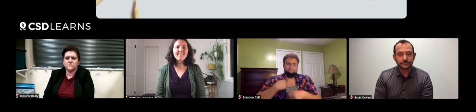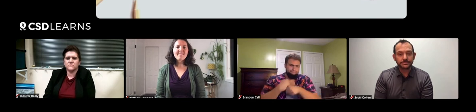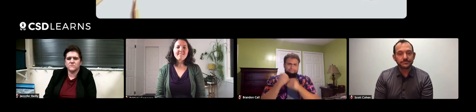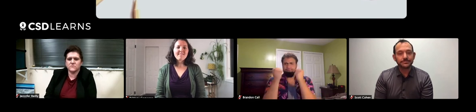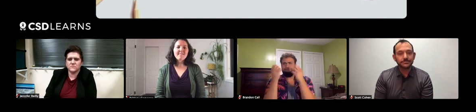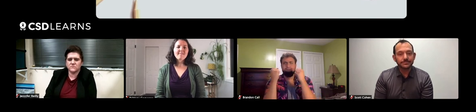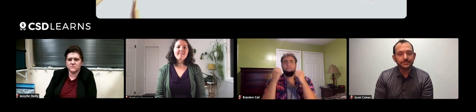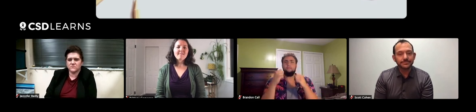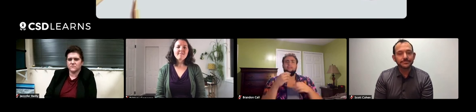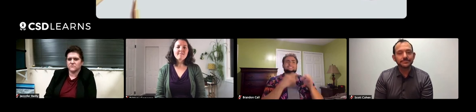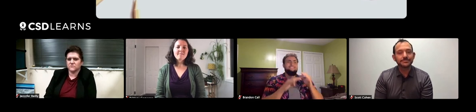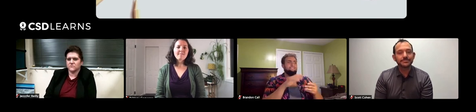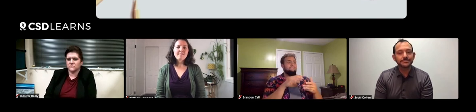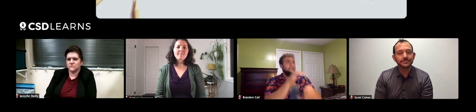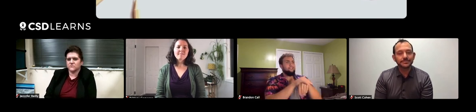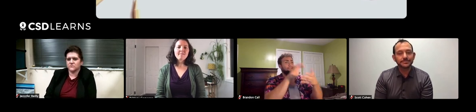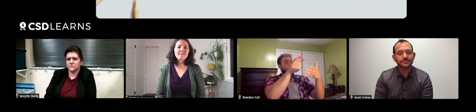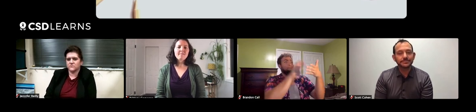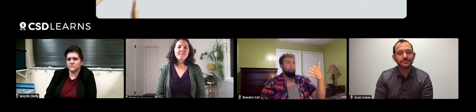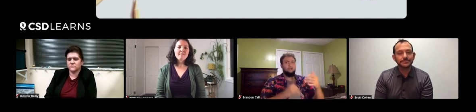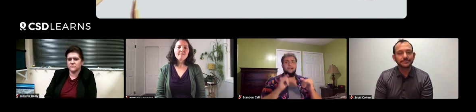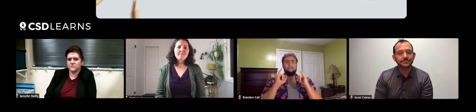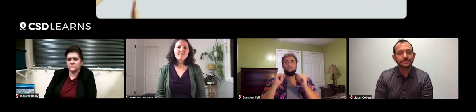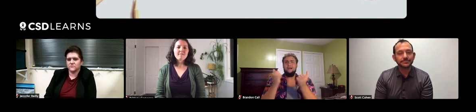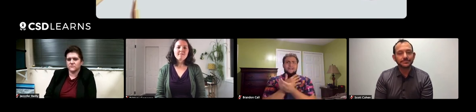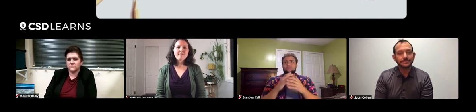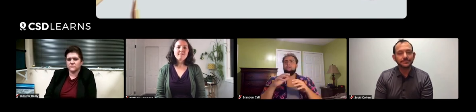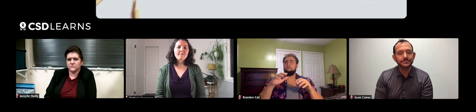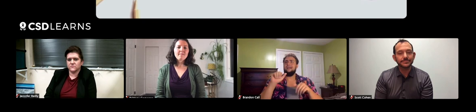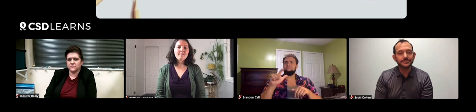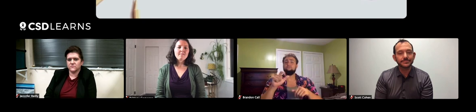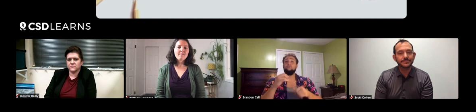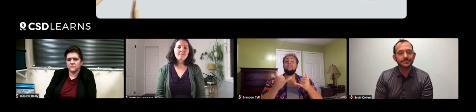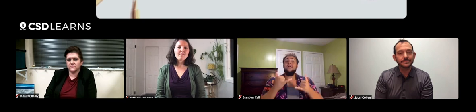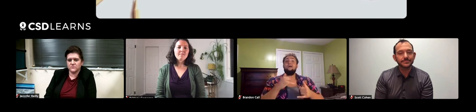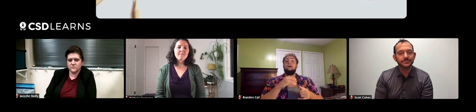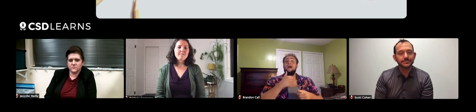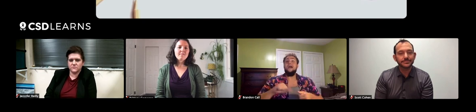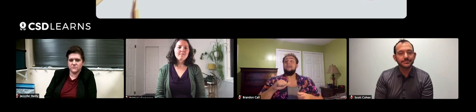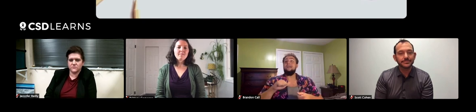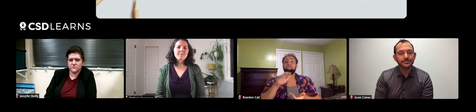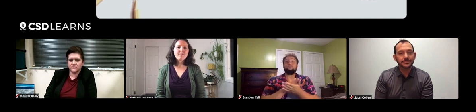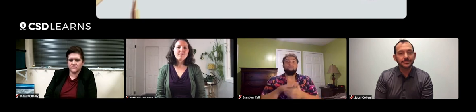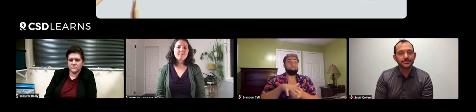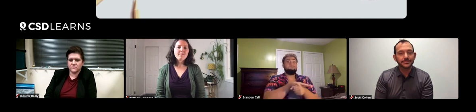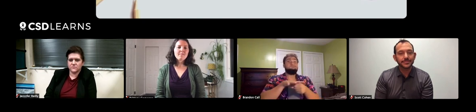What I did is I put some of those into sign language. Instead of having all the instruction in English, it's also in sign language. If any of the local schools